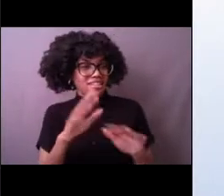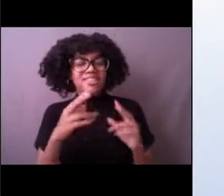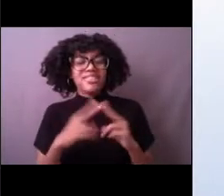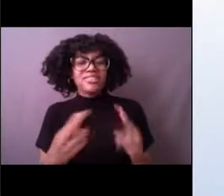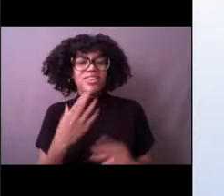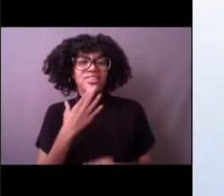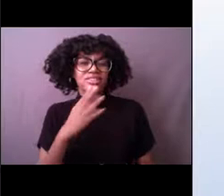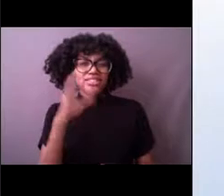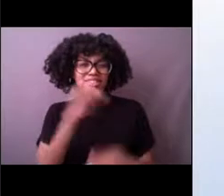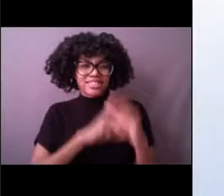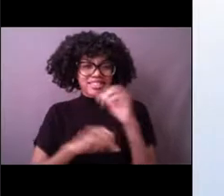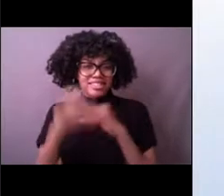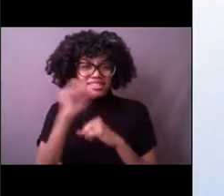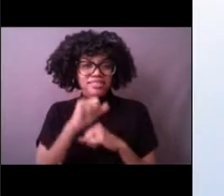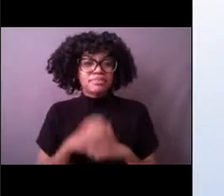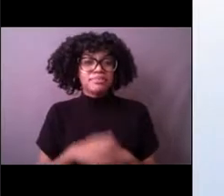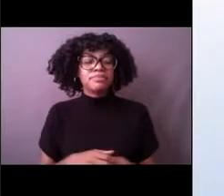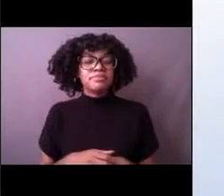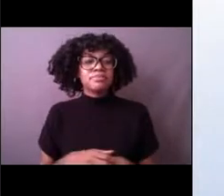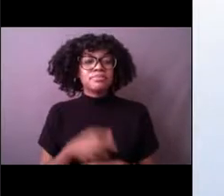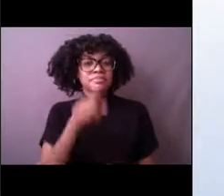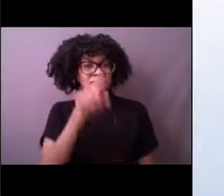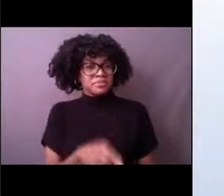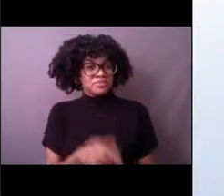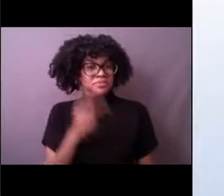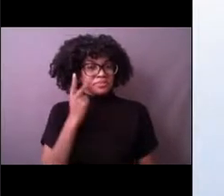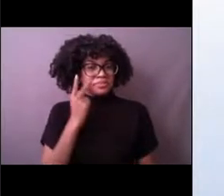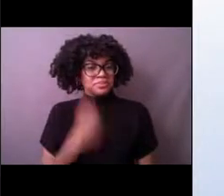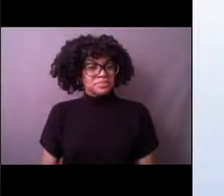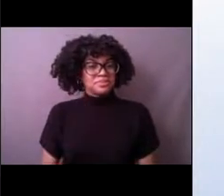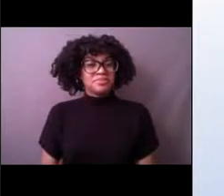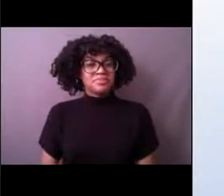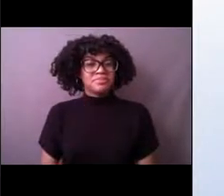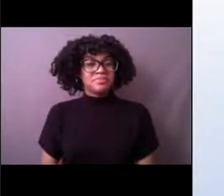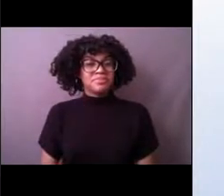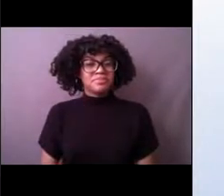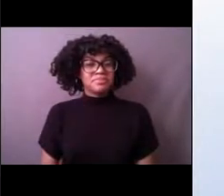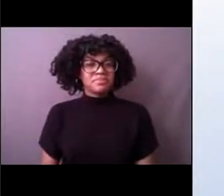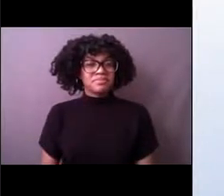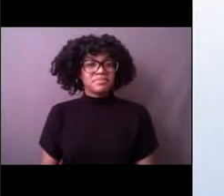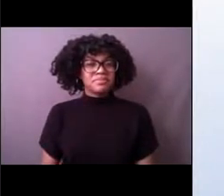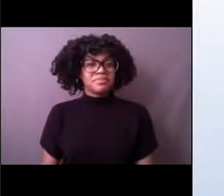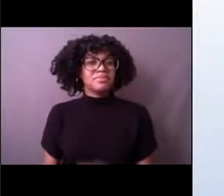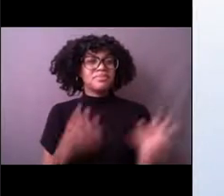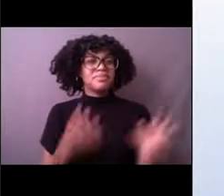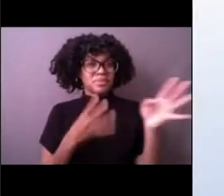So let's take a look. We have wind, which somebody mentioned.